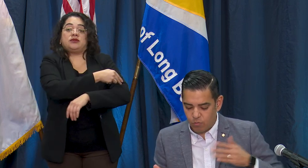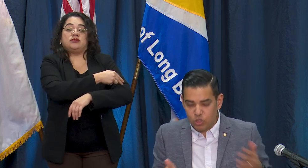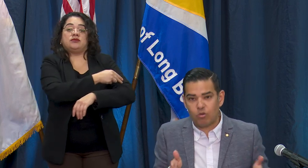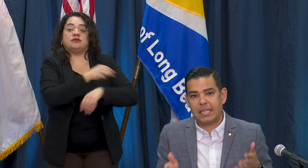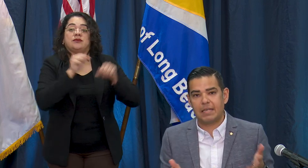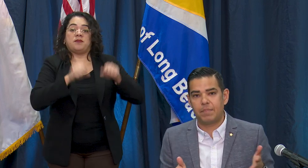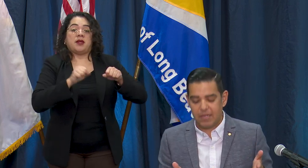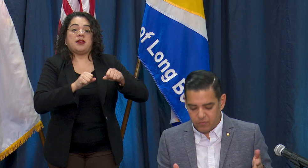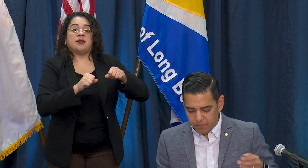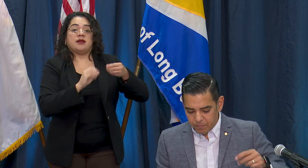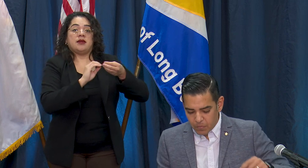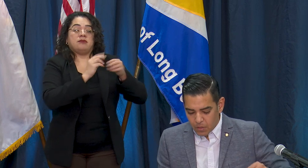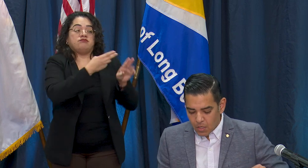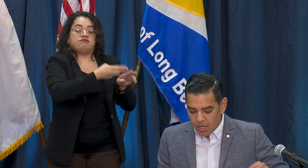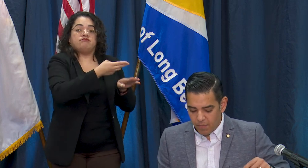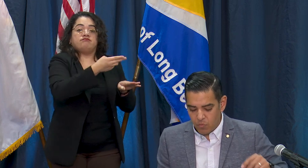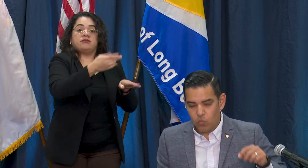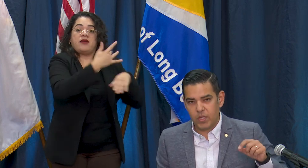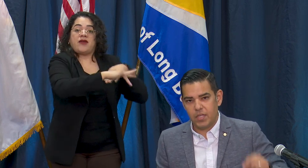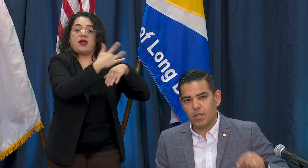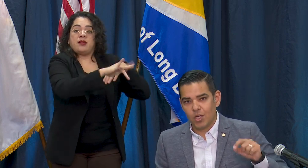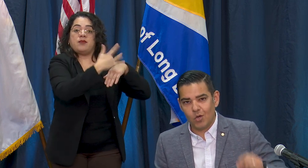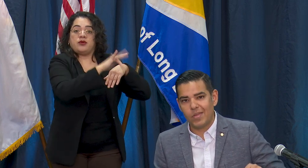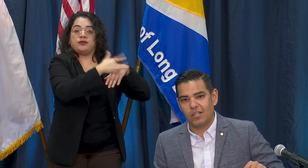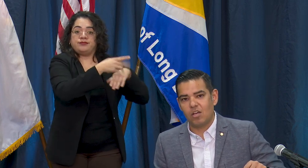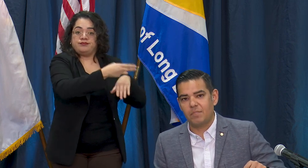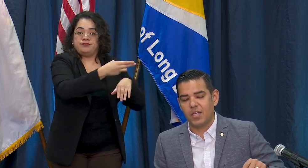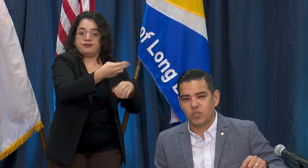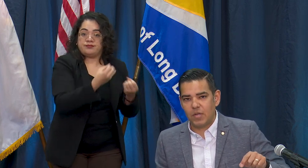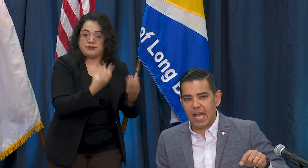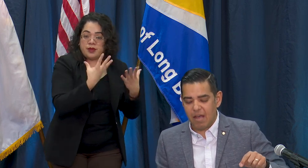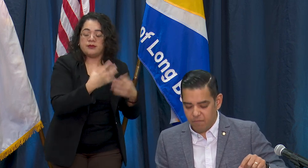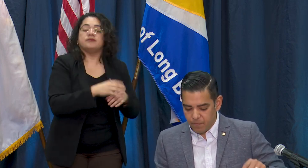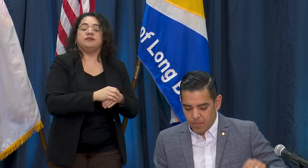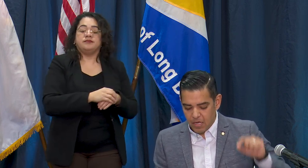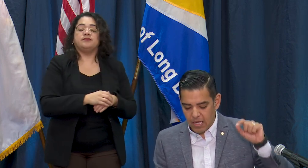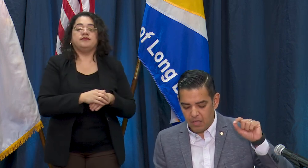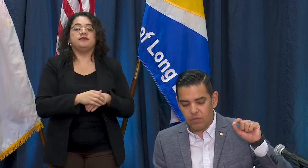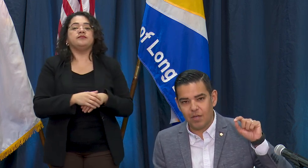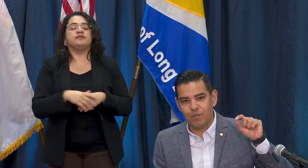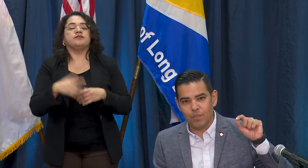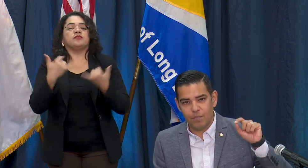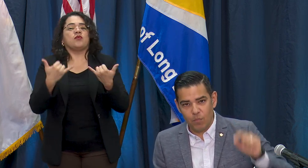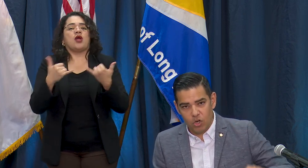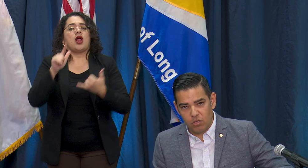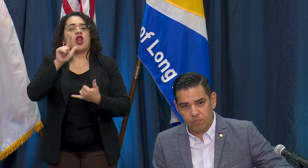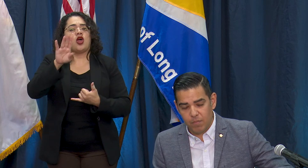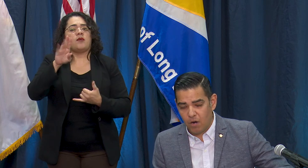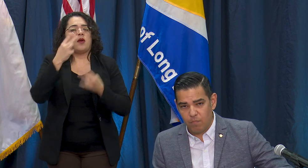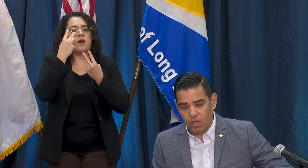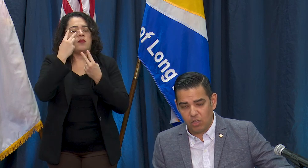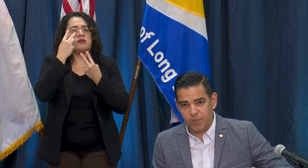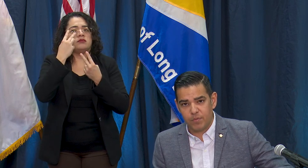we're tracking beds. We know that in Long Beach we have Long Beach